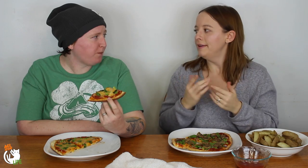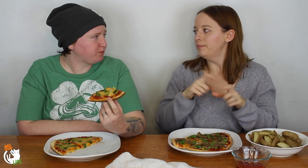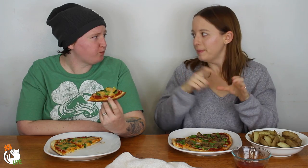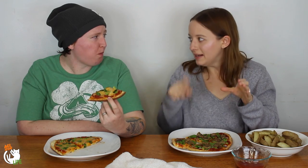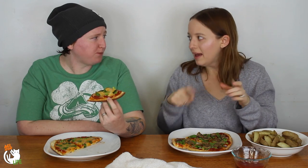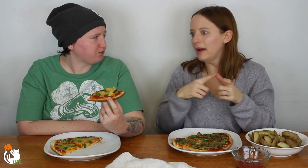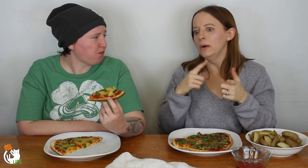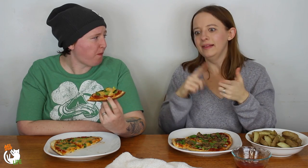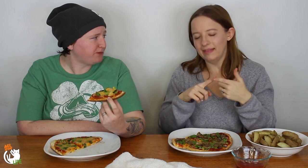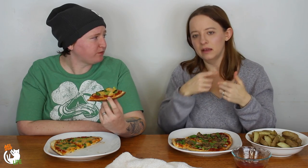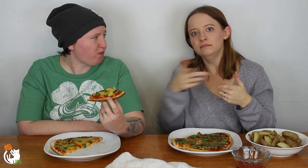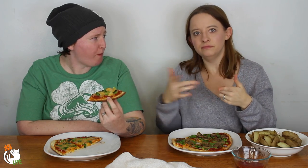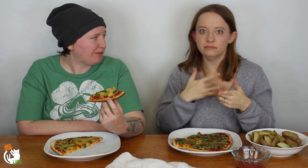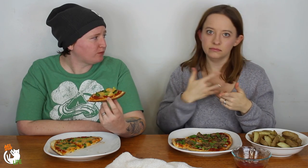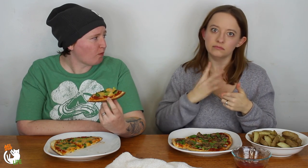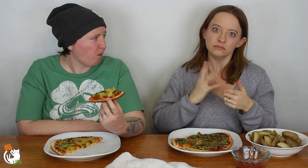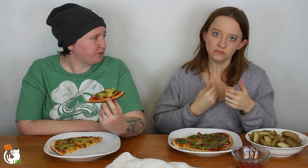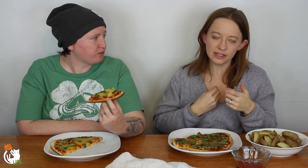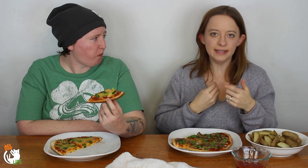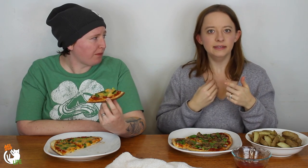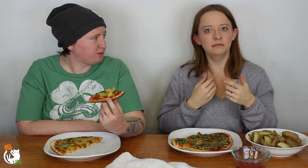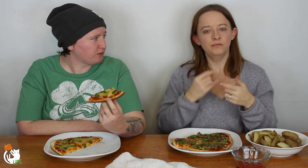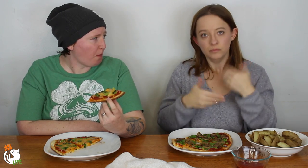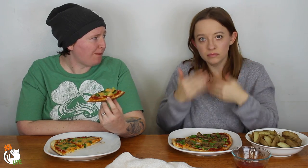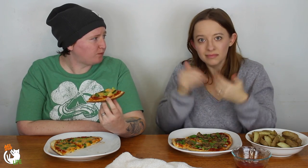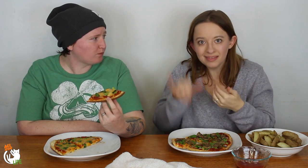the process of coming out and then the feelings of being trans